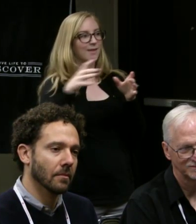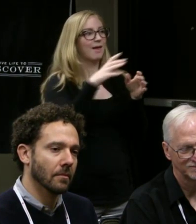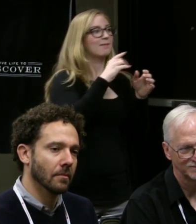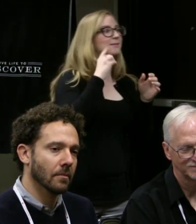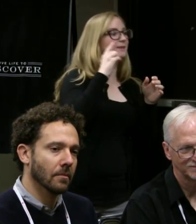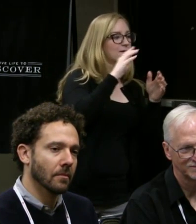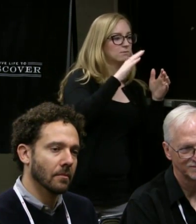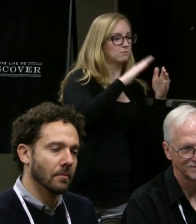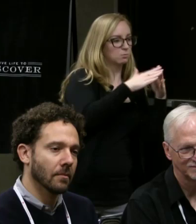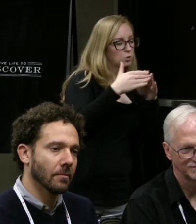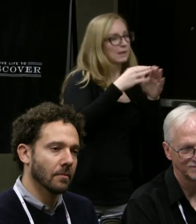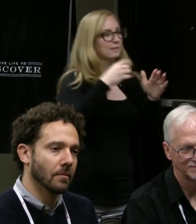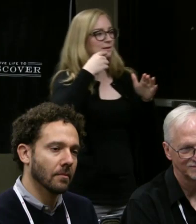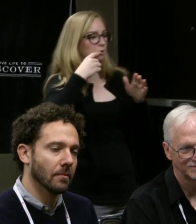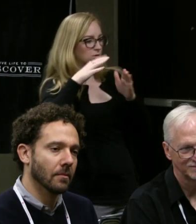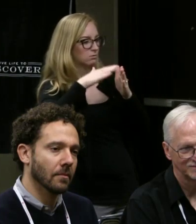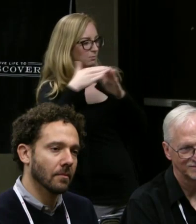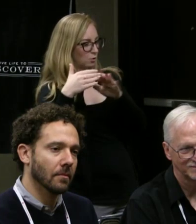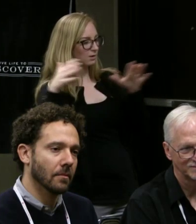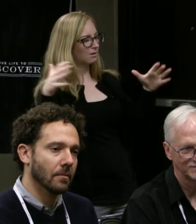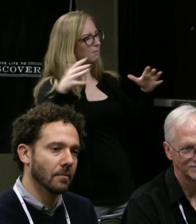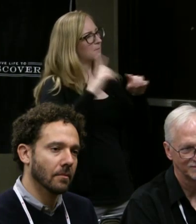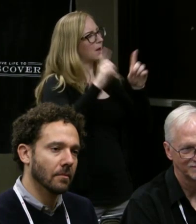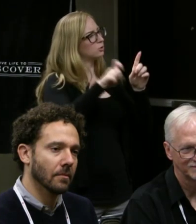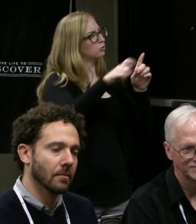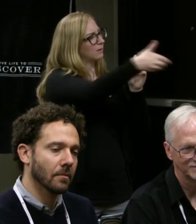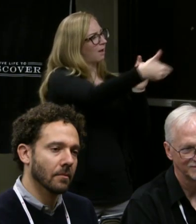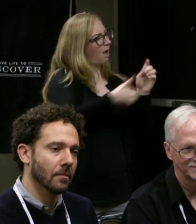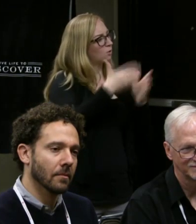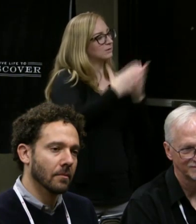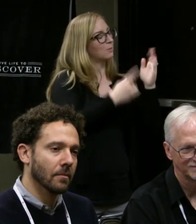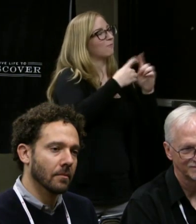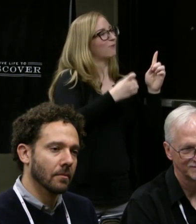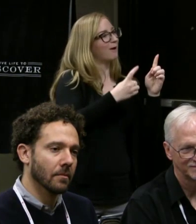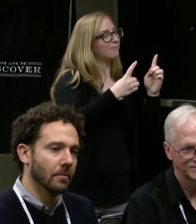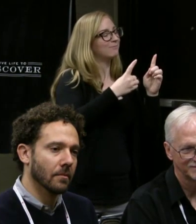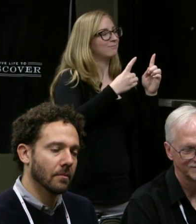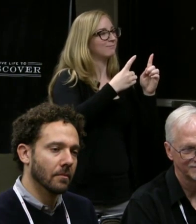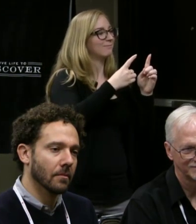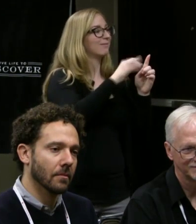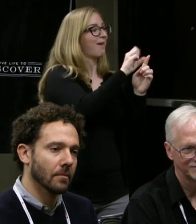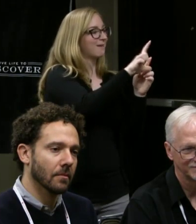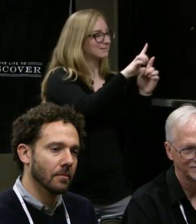and the hearing community. But I should be hiring someone who is representing and speaking